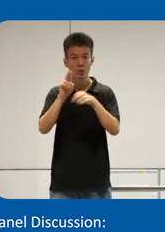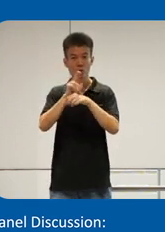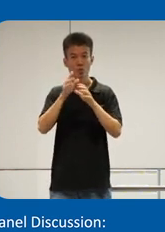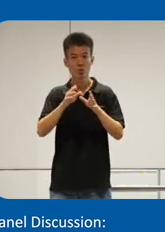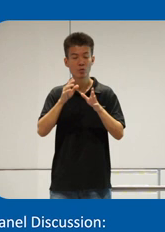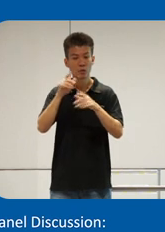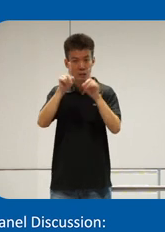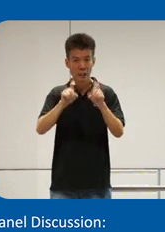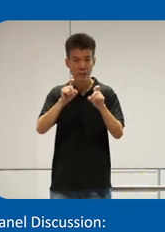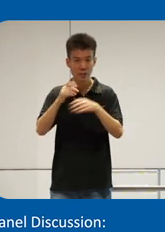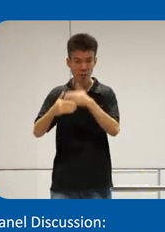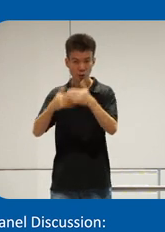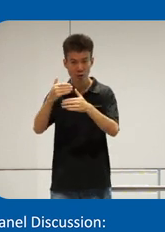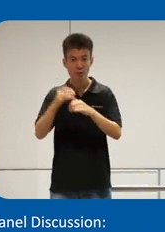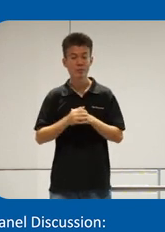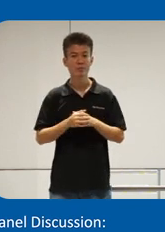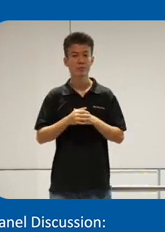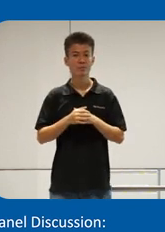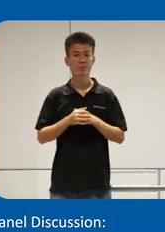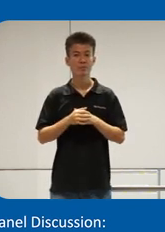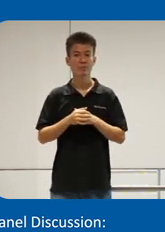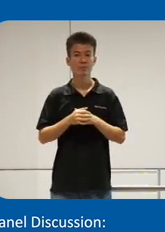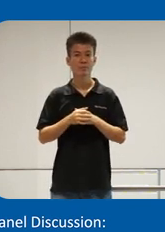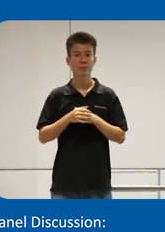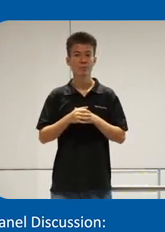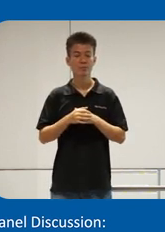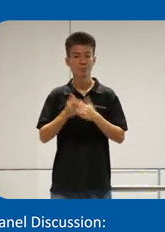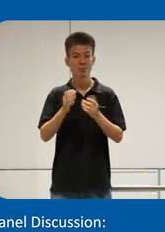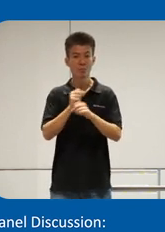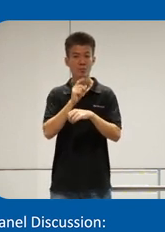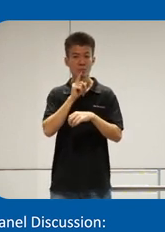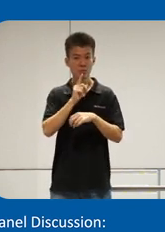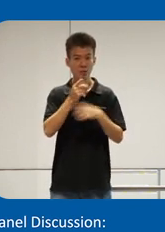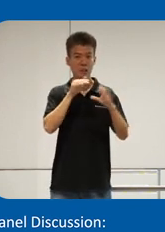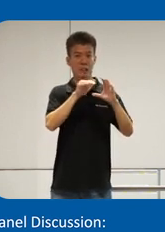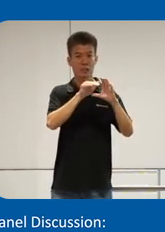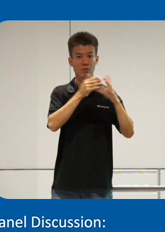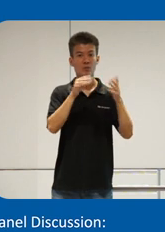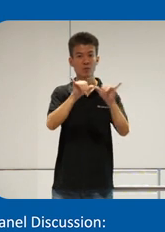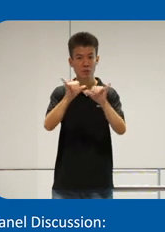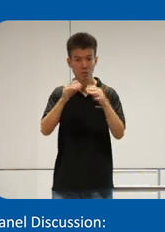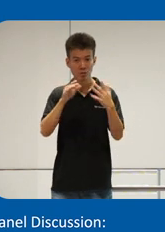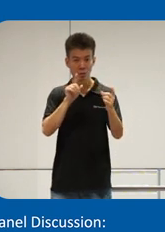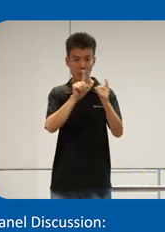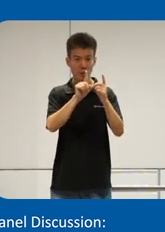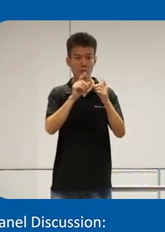process so as part of um you know making sure that accessibility standards are met and that uh apps